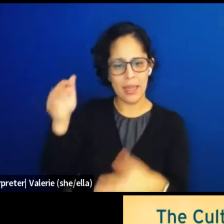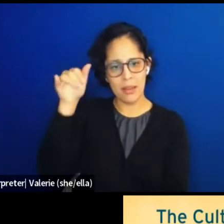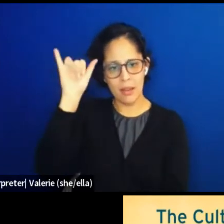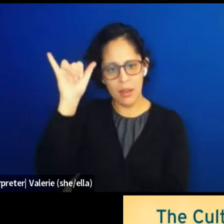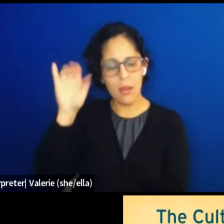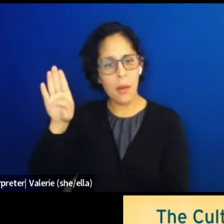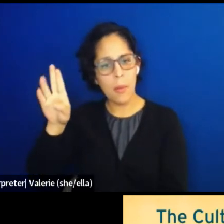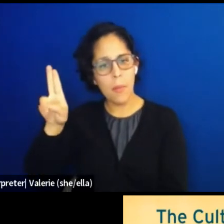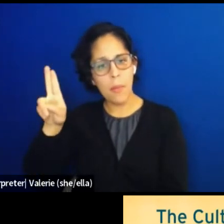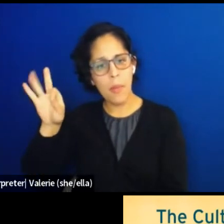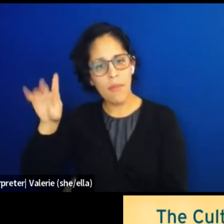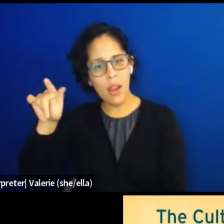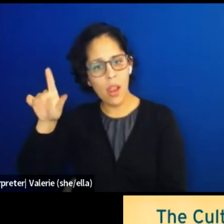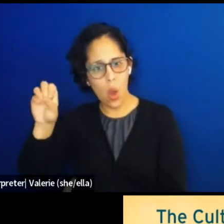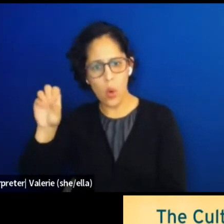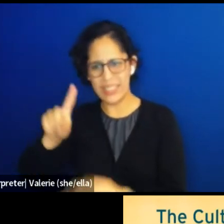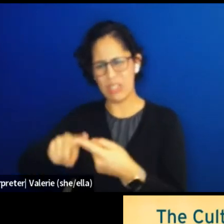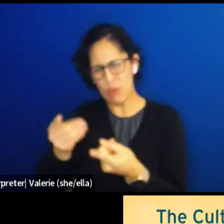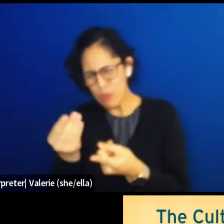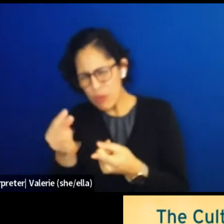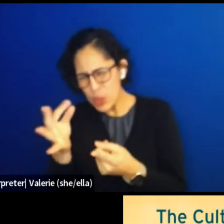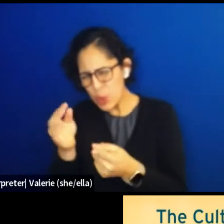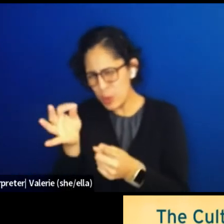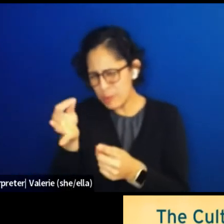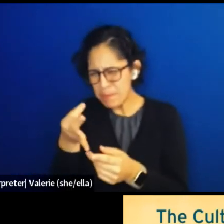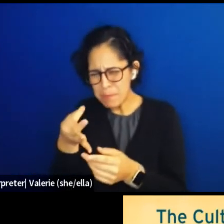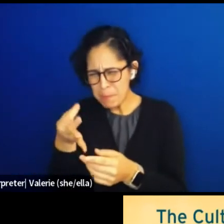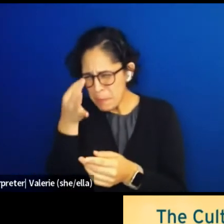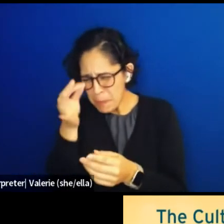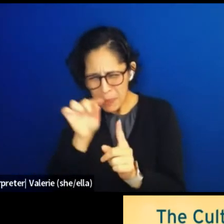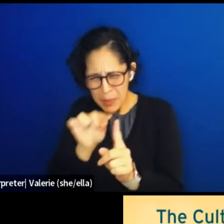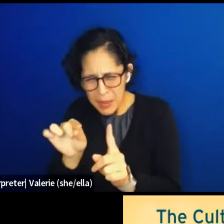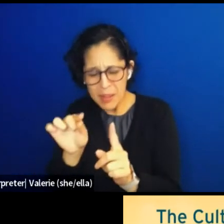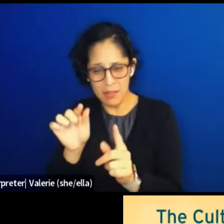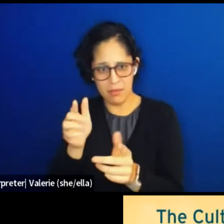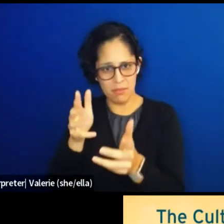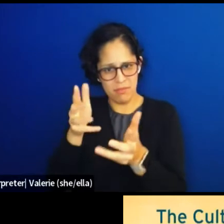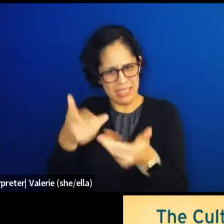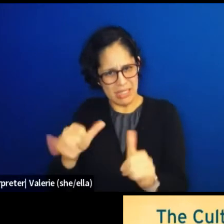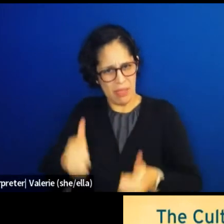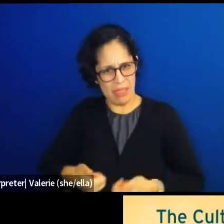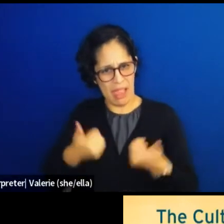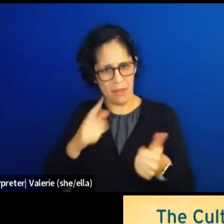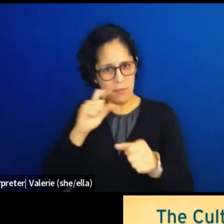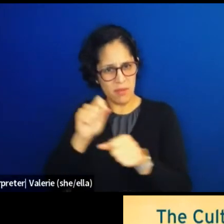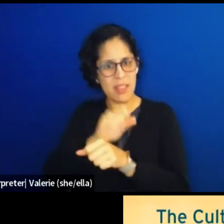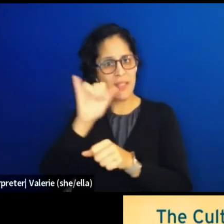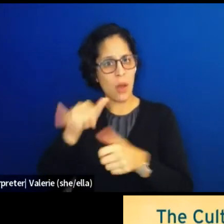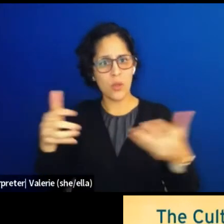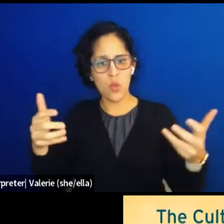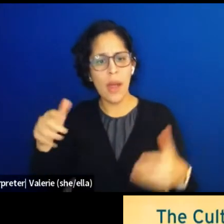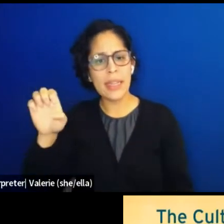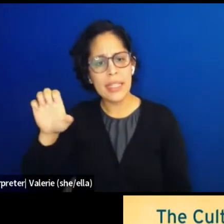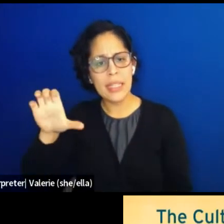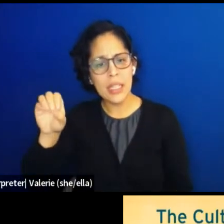These acts of genocide were also acts of ecocide. And really only the scale has changed